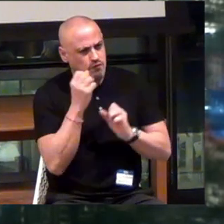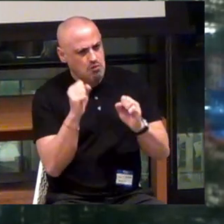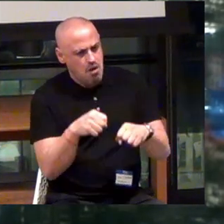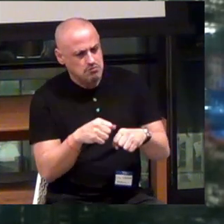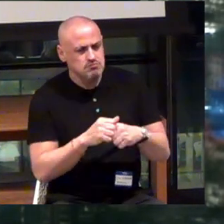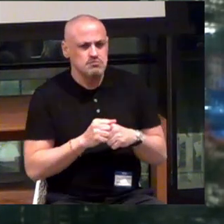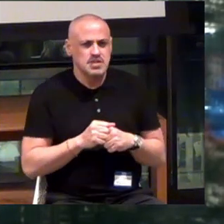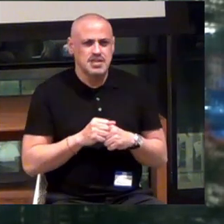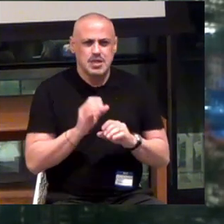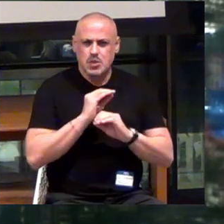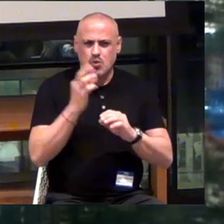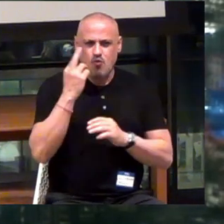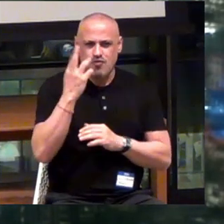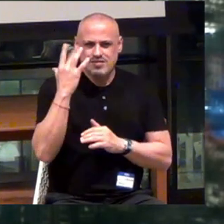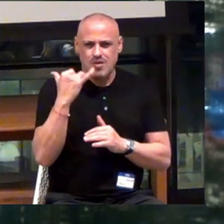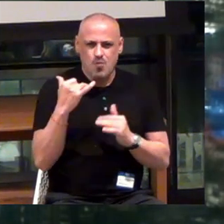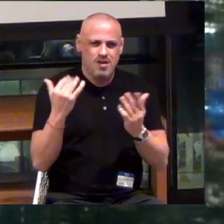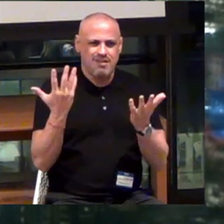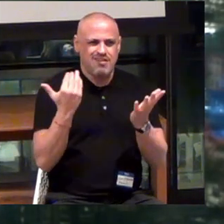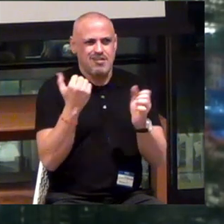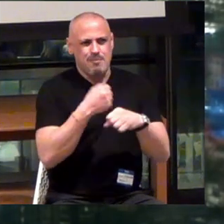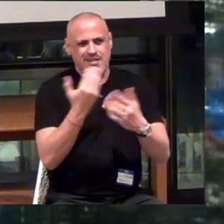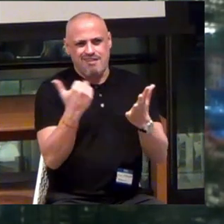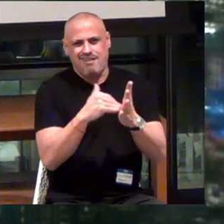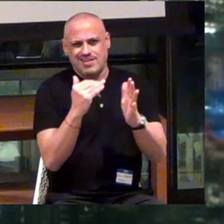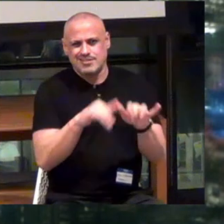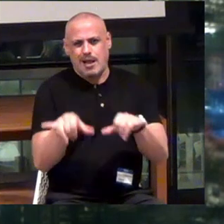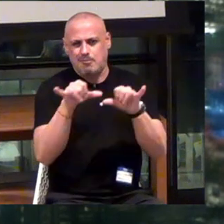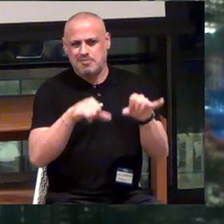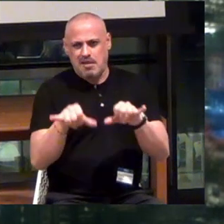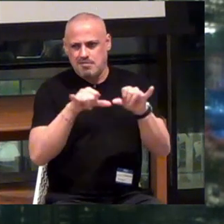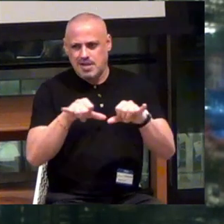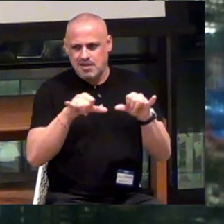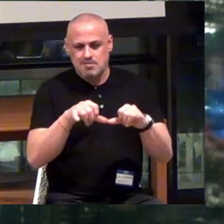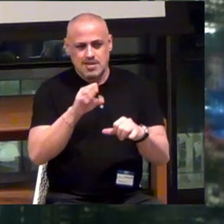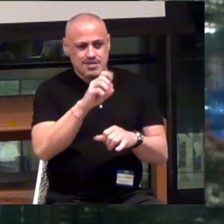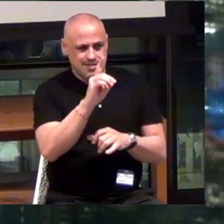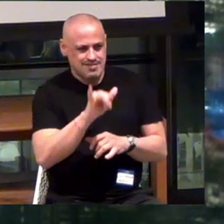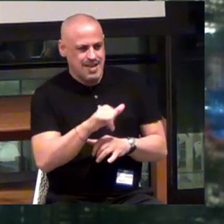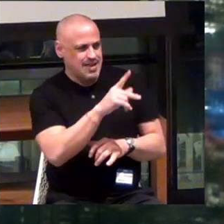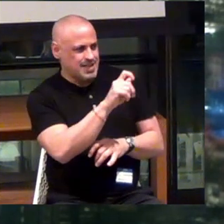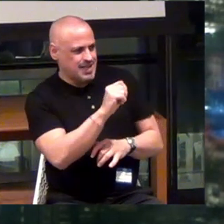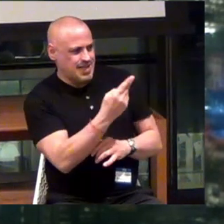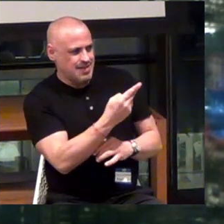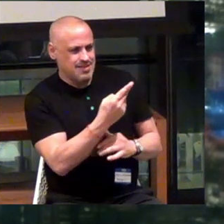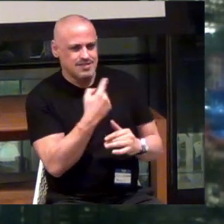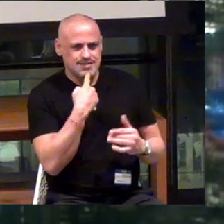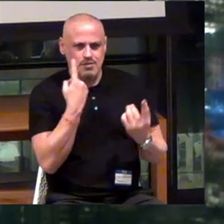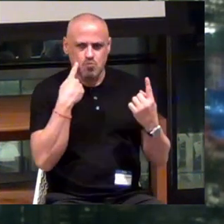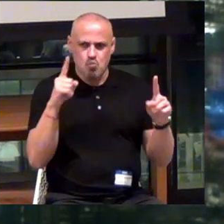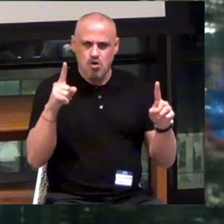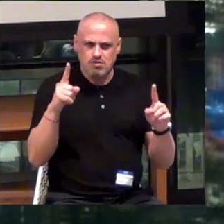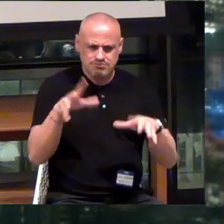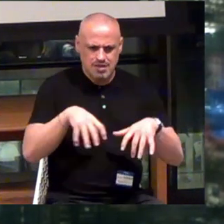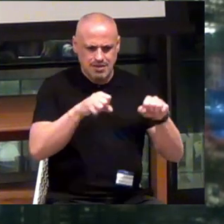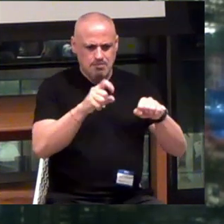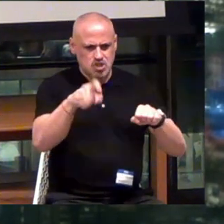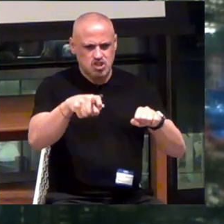And there's no reason to recreate the wheel. You know? Sandy and Keith both said it. Things that work -- we should adopt.